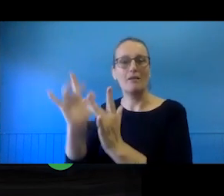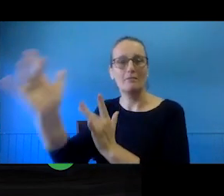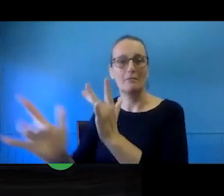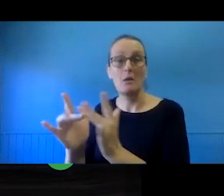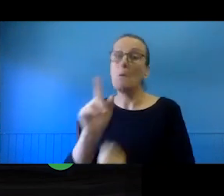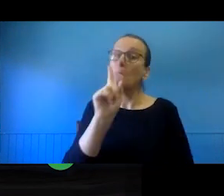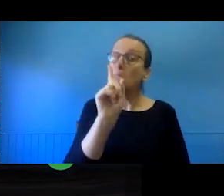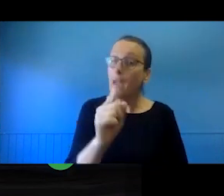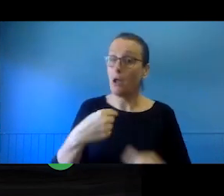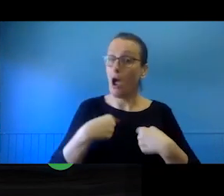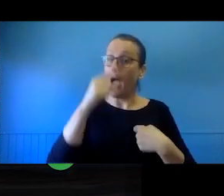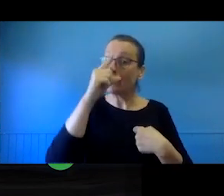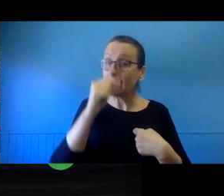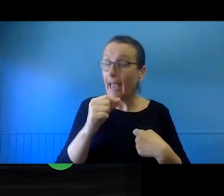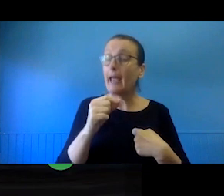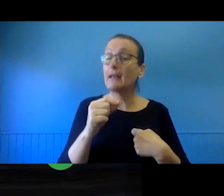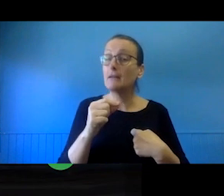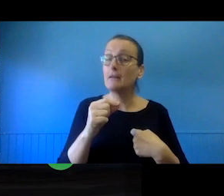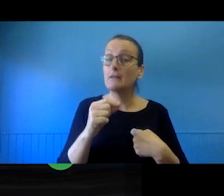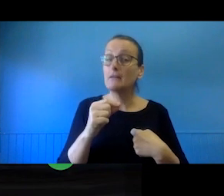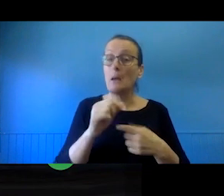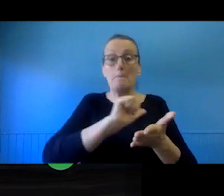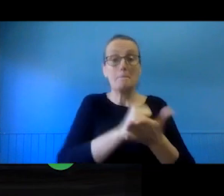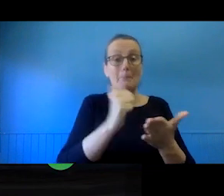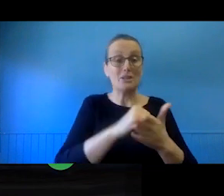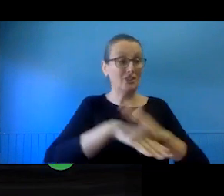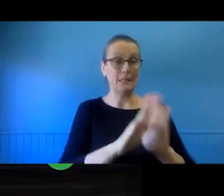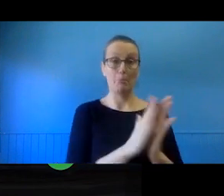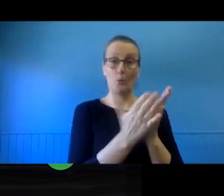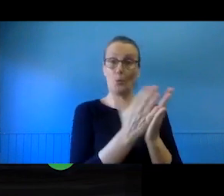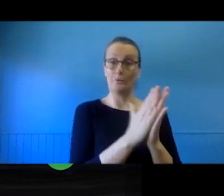you might be able to publish it in a physical journal or magazine, which